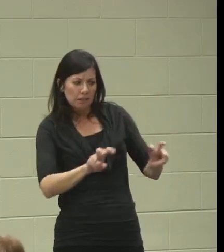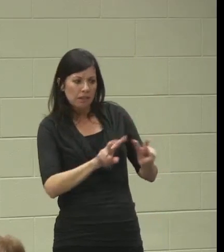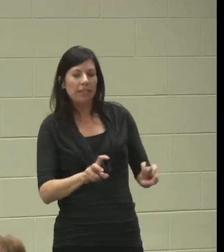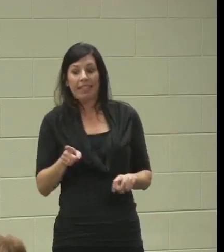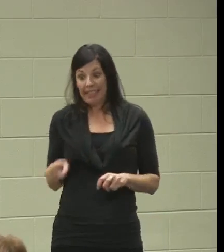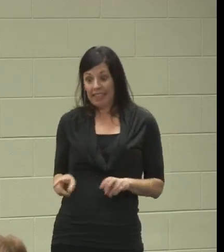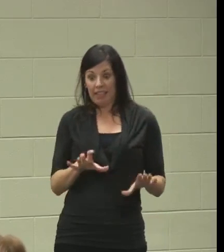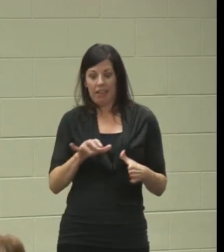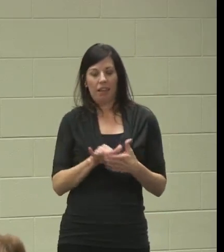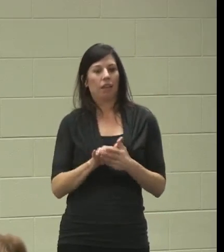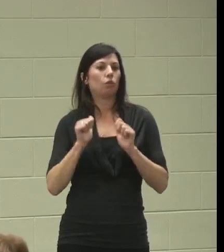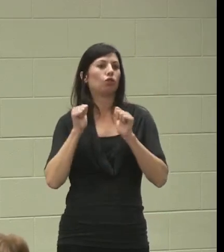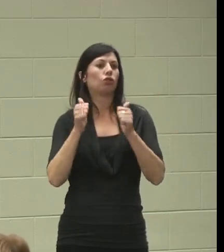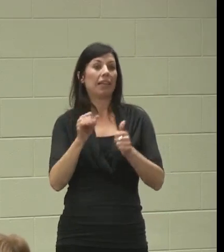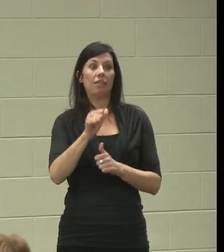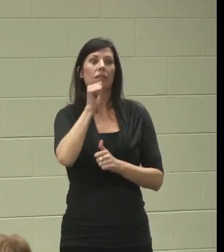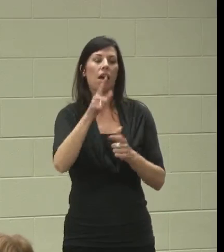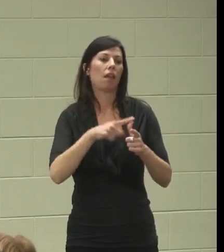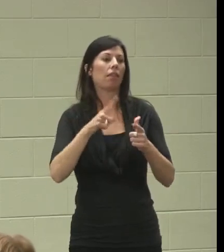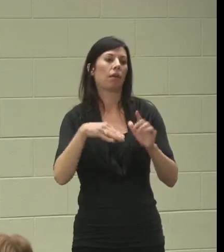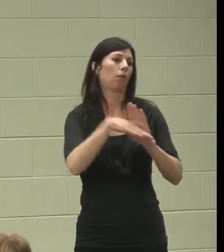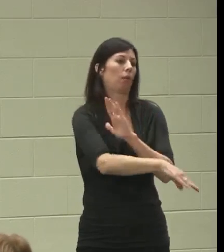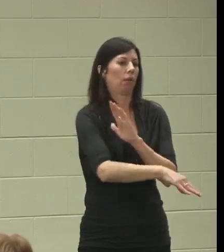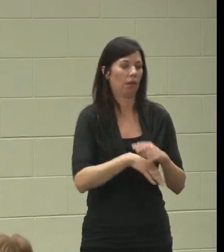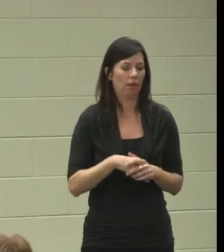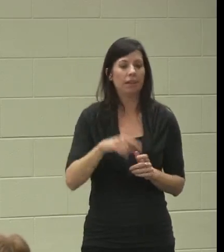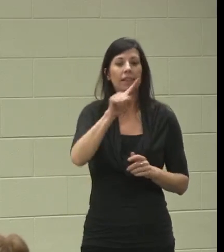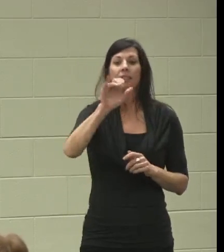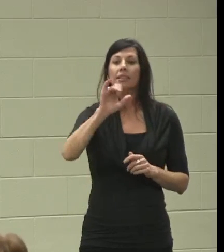I think things would have been very different. Zachary got to go up to Denver